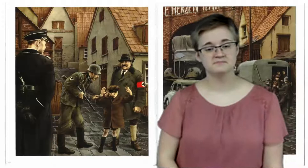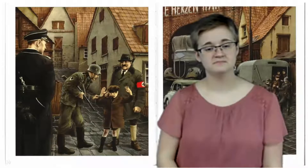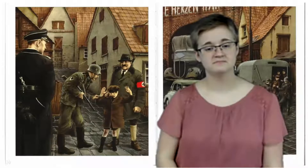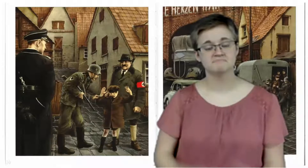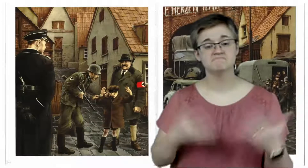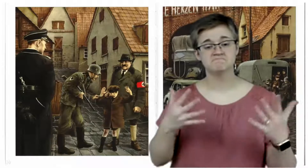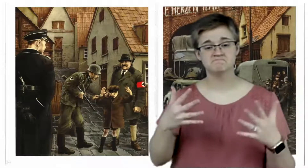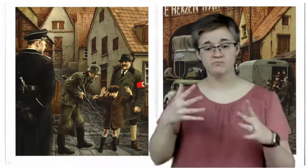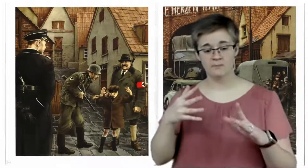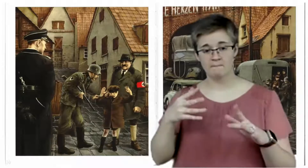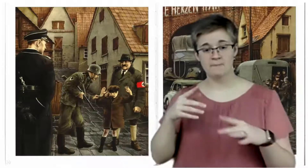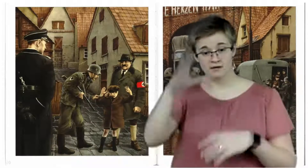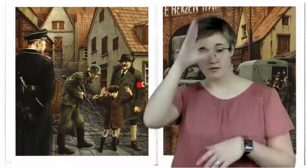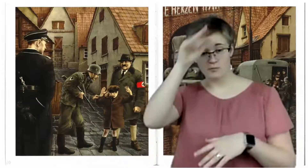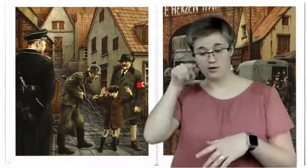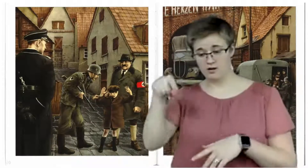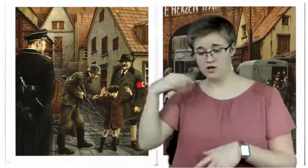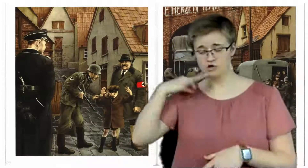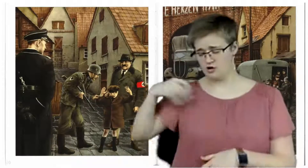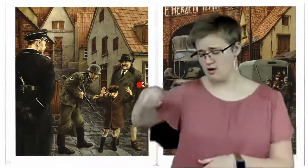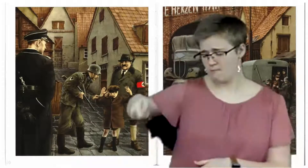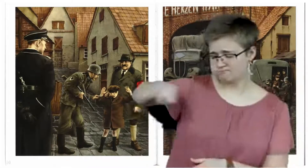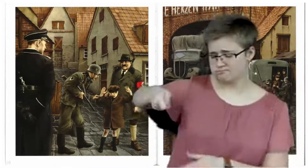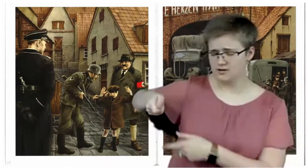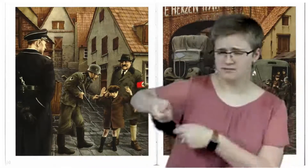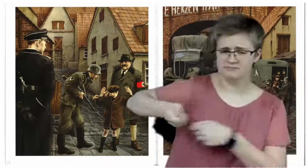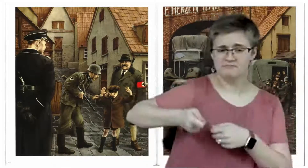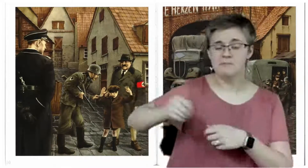He grabbed the little boy by the collar and brought him back to the truck.